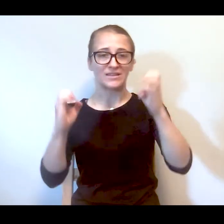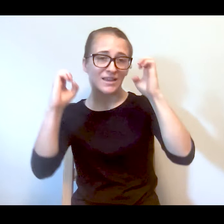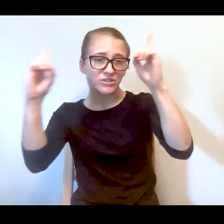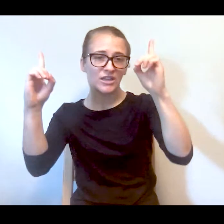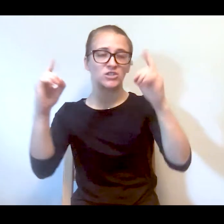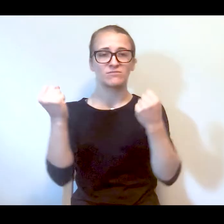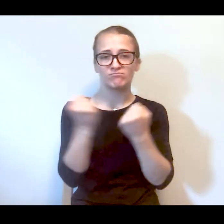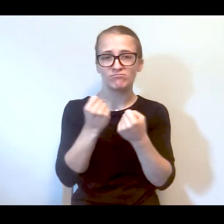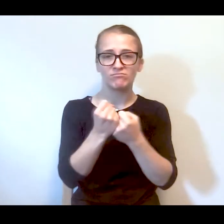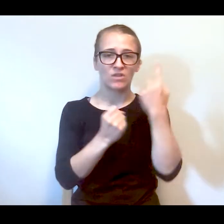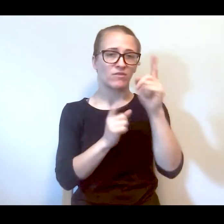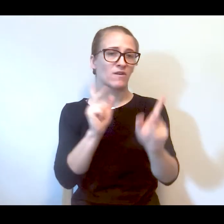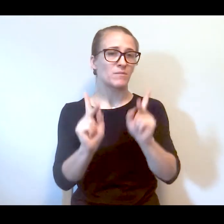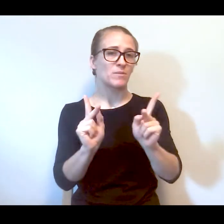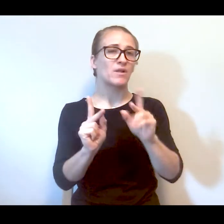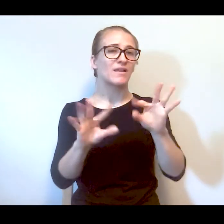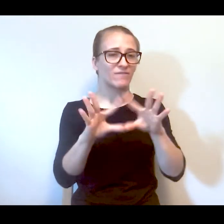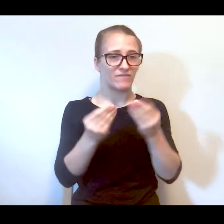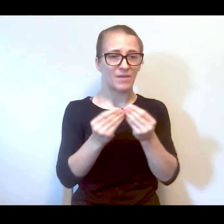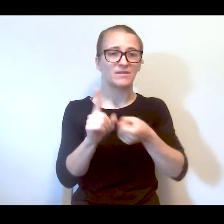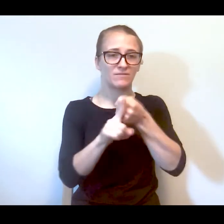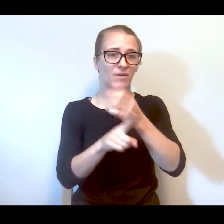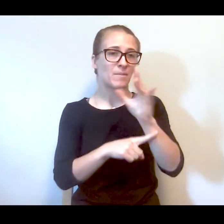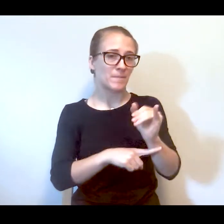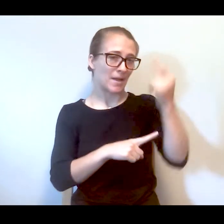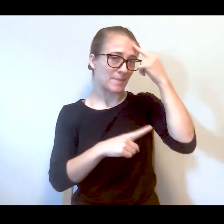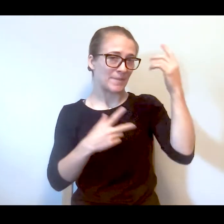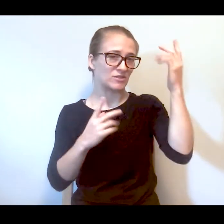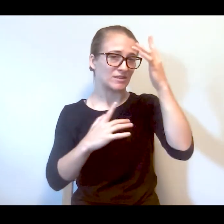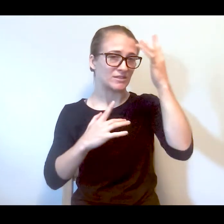and advocacy to people in families affected by